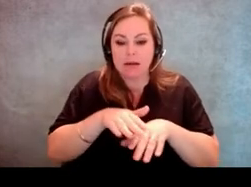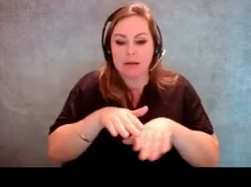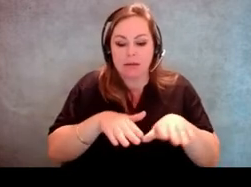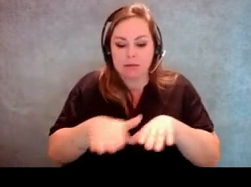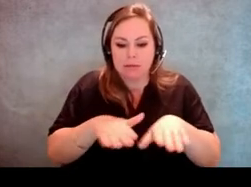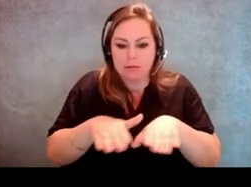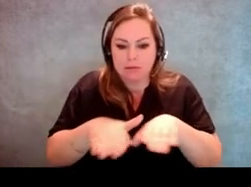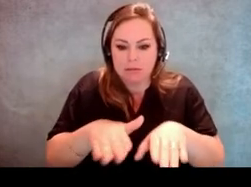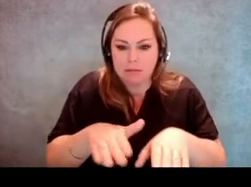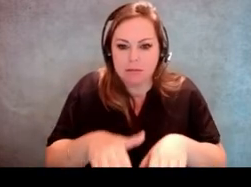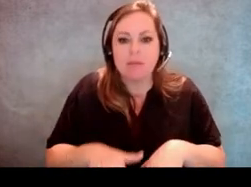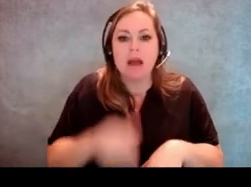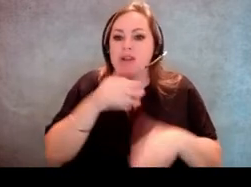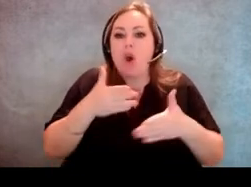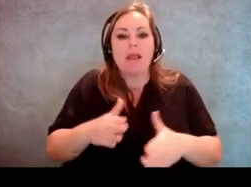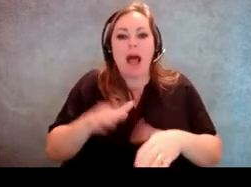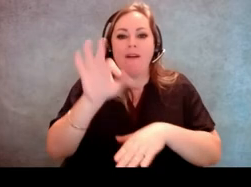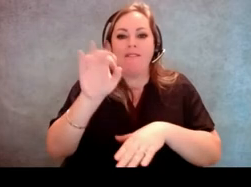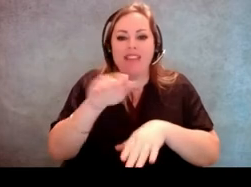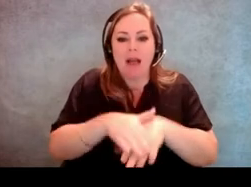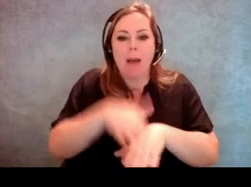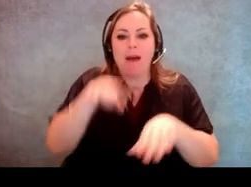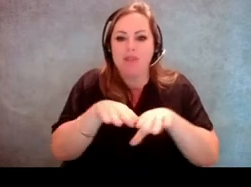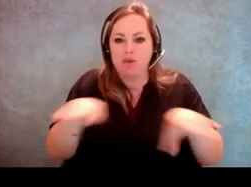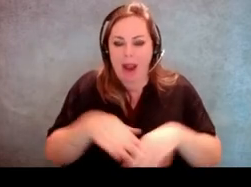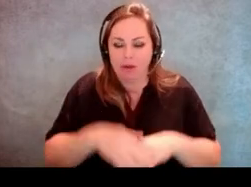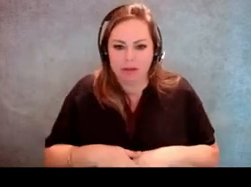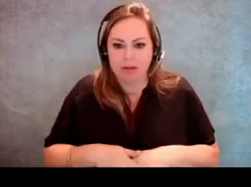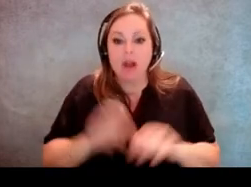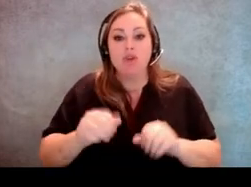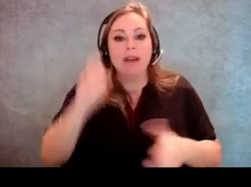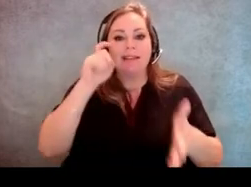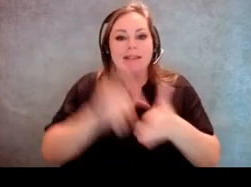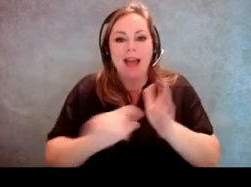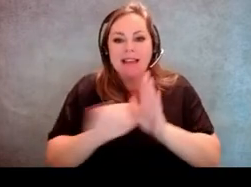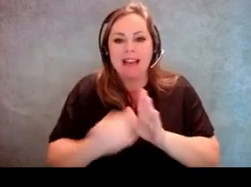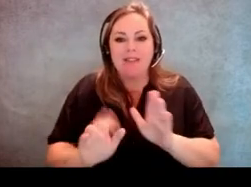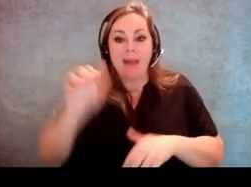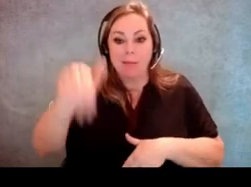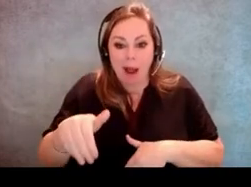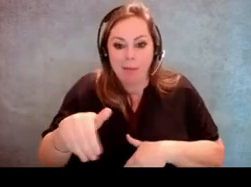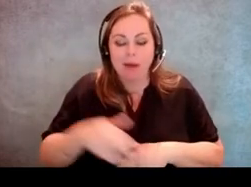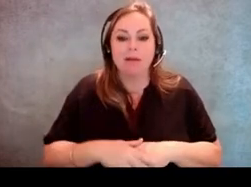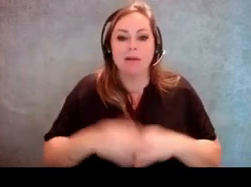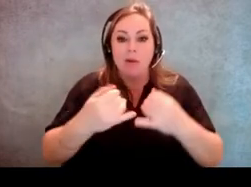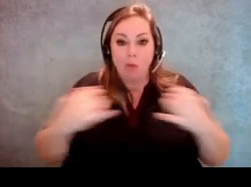tripping hazards that are there, or any bumps in the concrete or sidewalk, you'll know it's there and maybe you can,